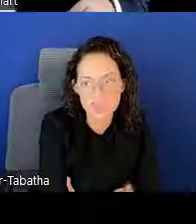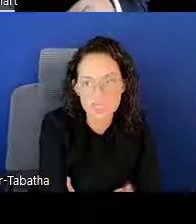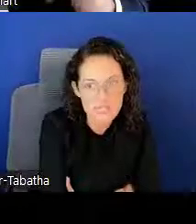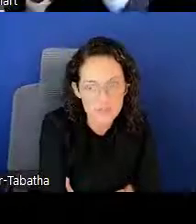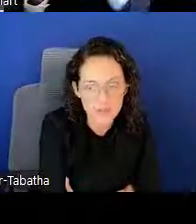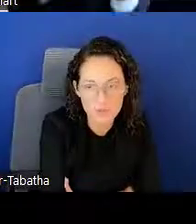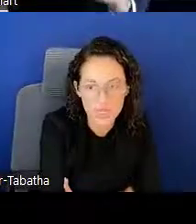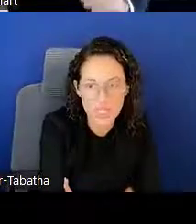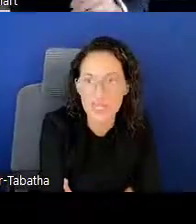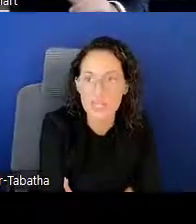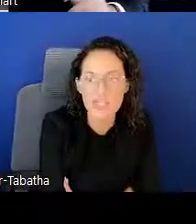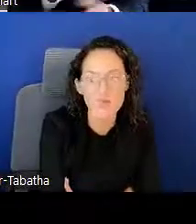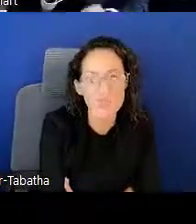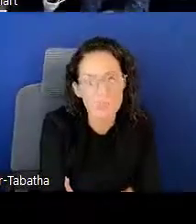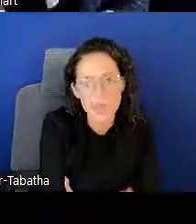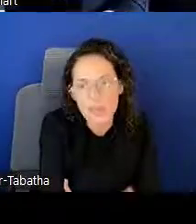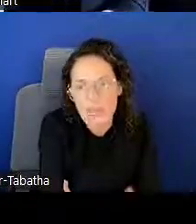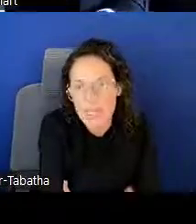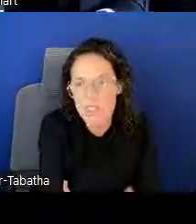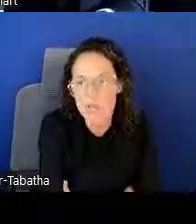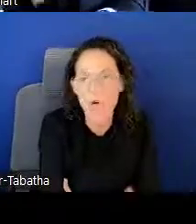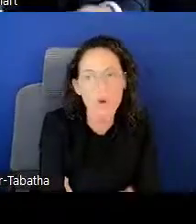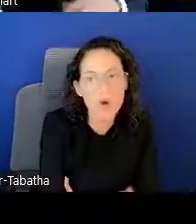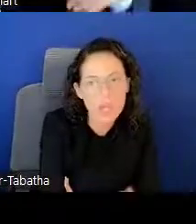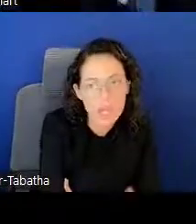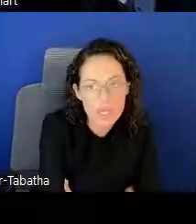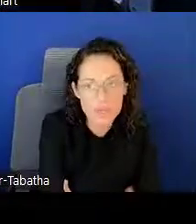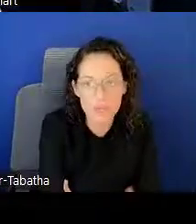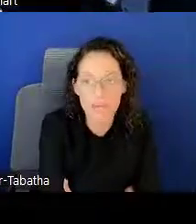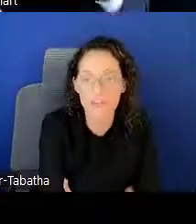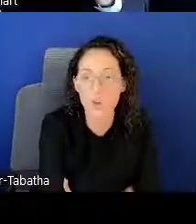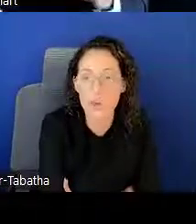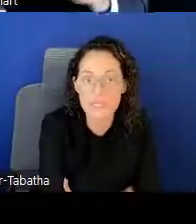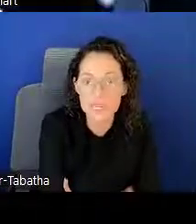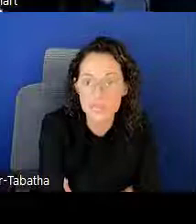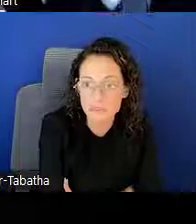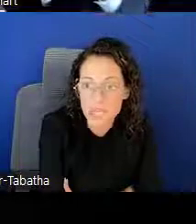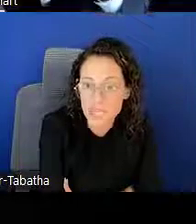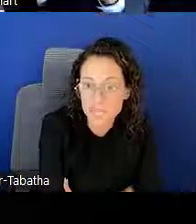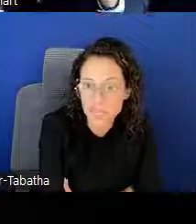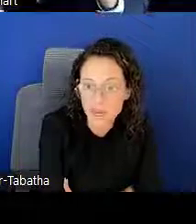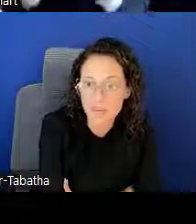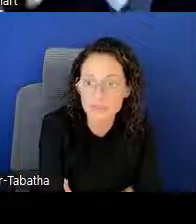please feel free to email us or call us. We have our website information there.